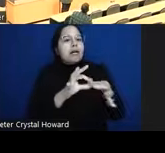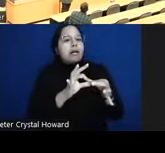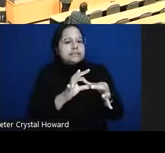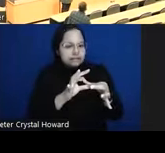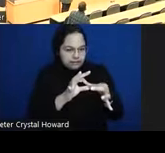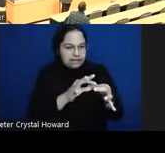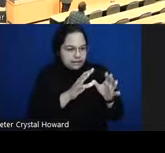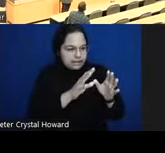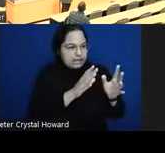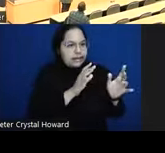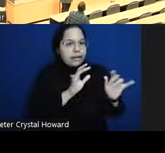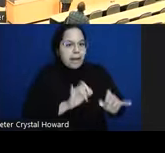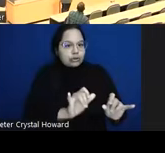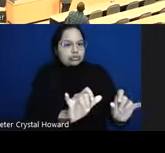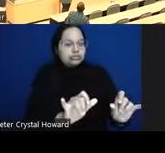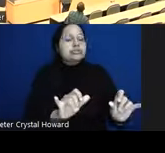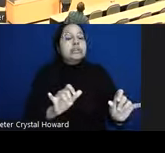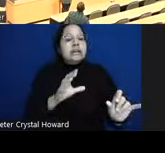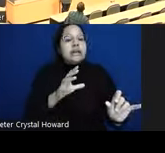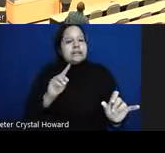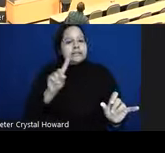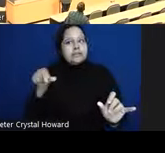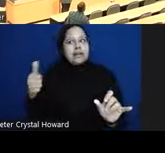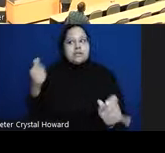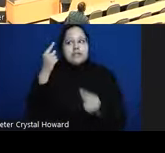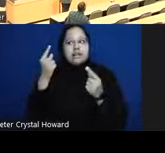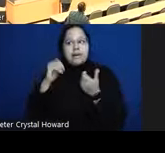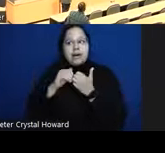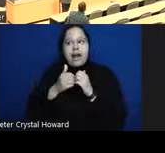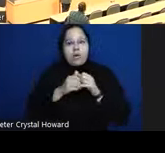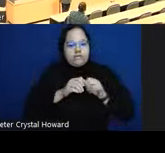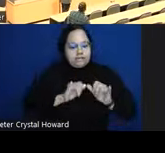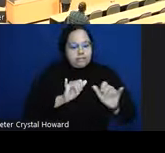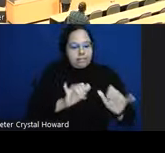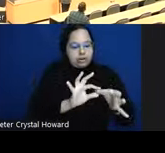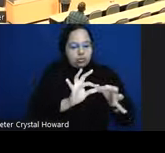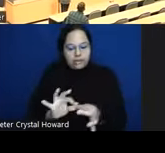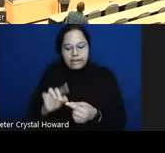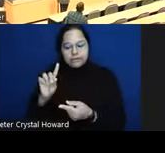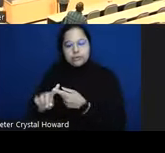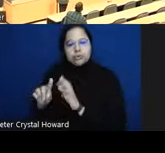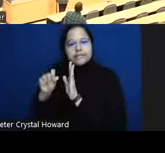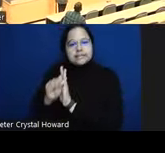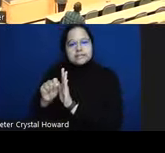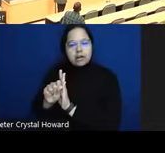about is well how is that related to how are those patterns related to the symptoms that people yeah